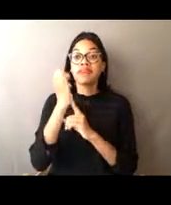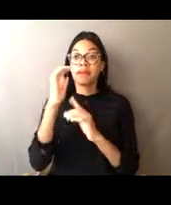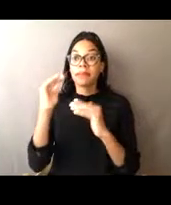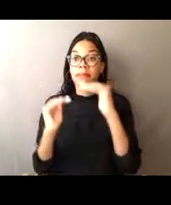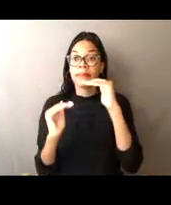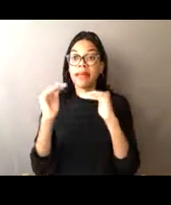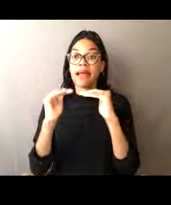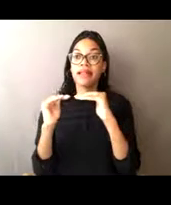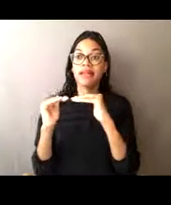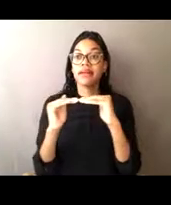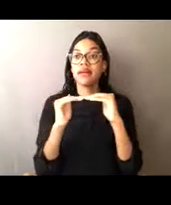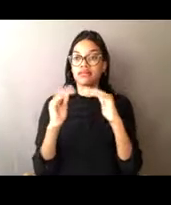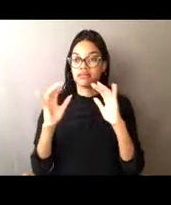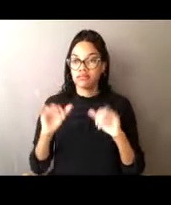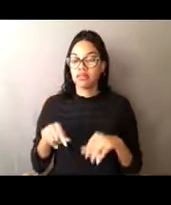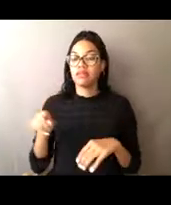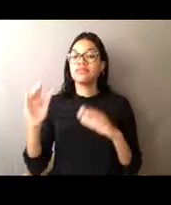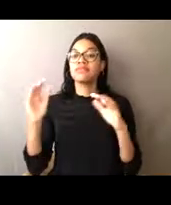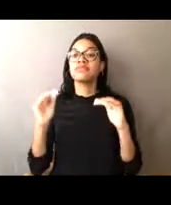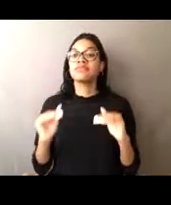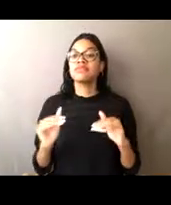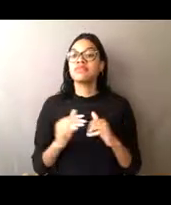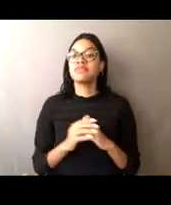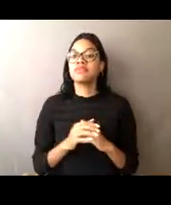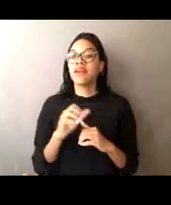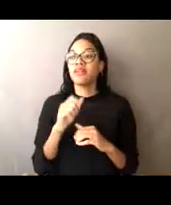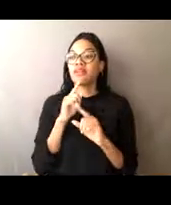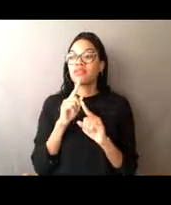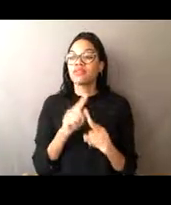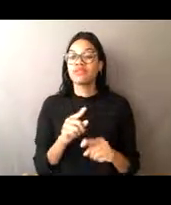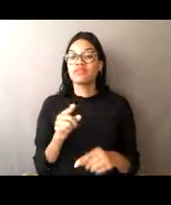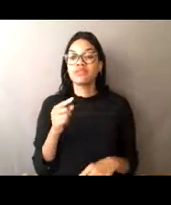and Anna Maria's family is saying for a colorful wildlife,